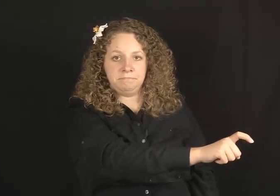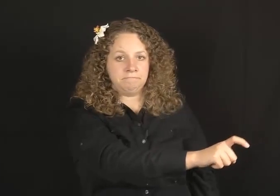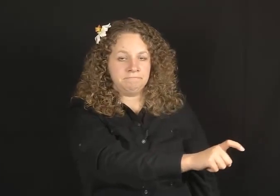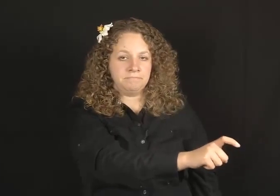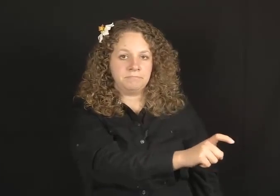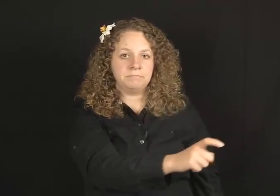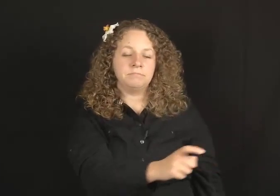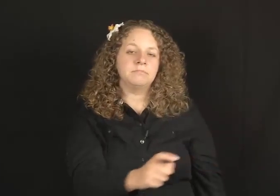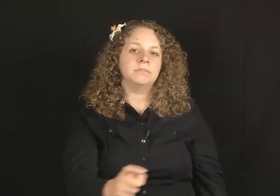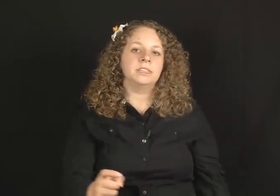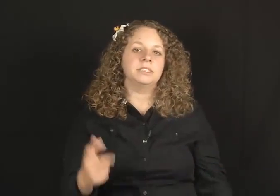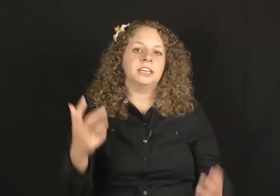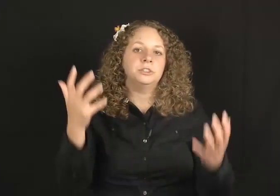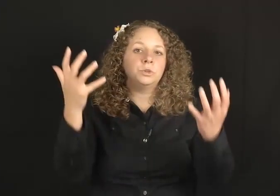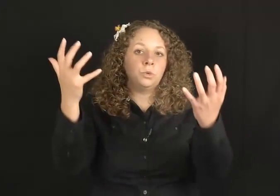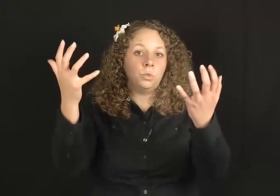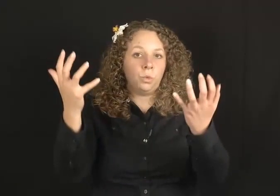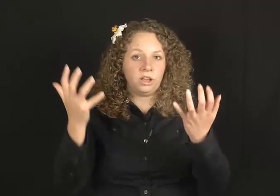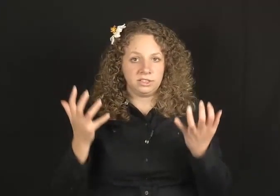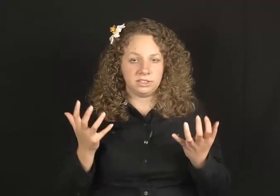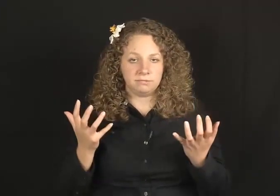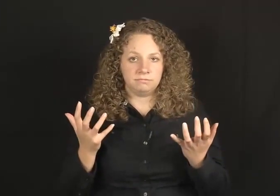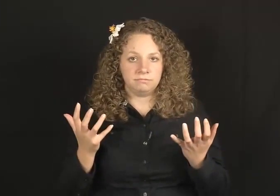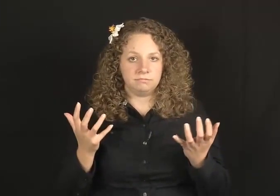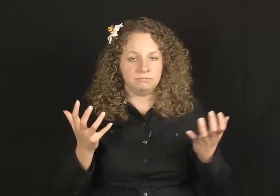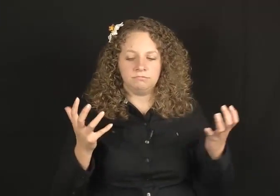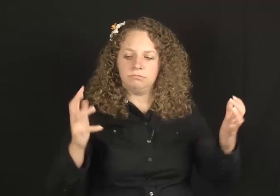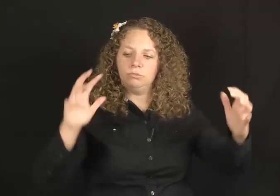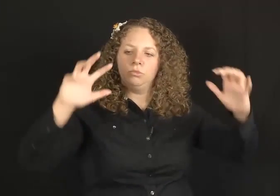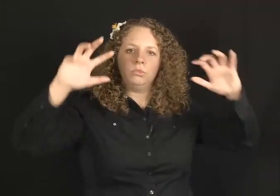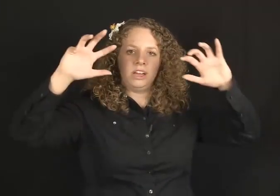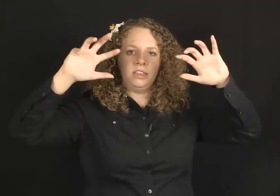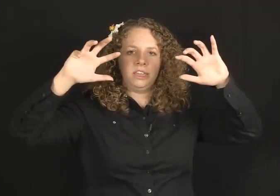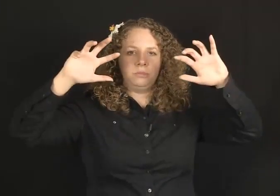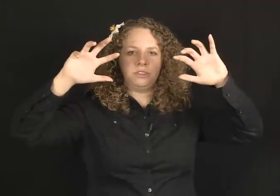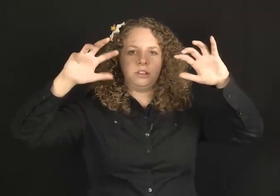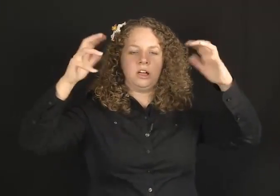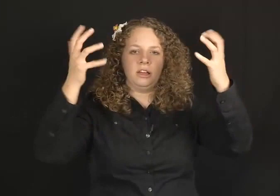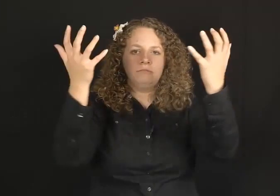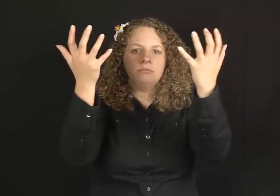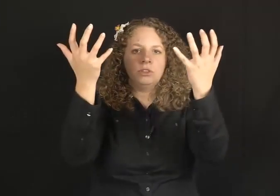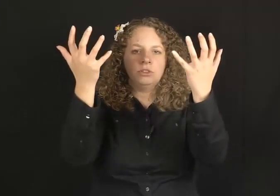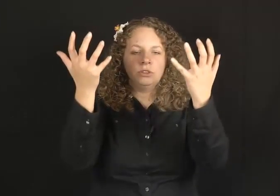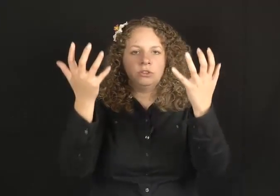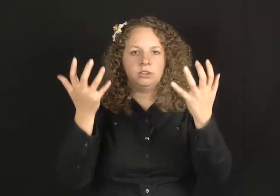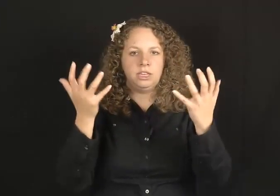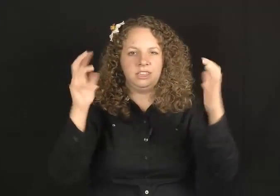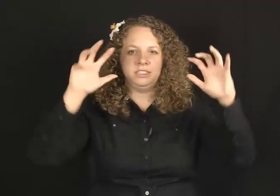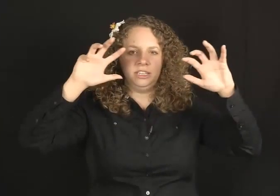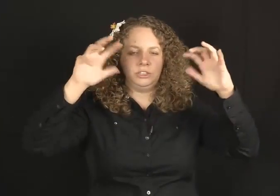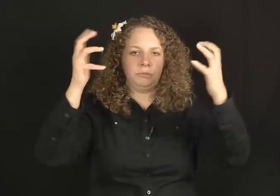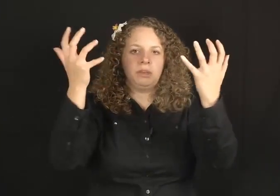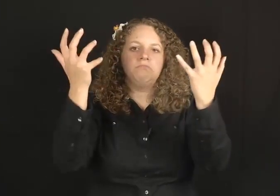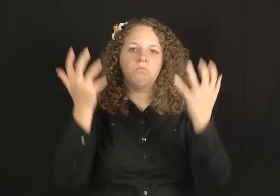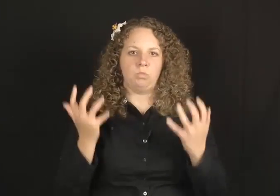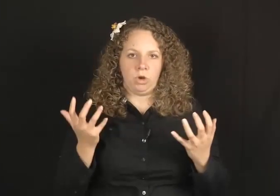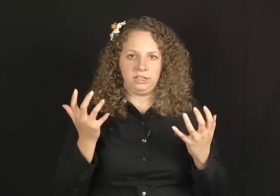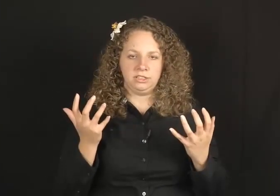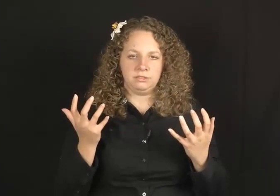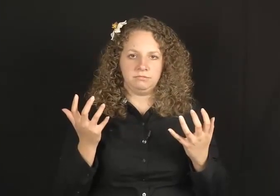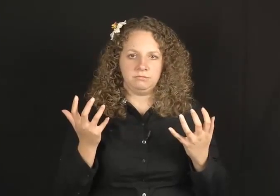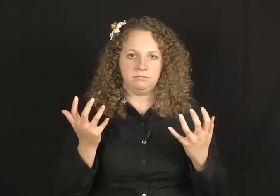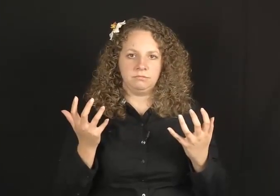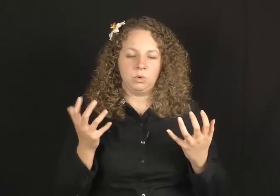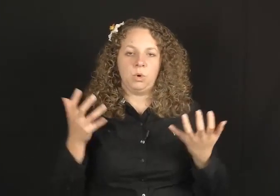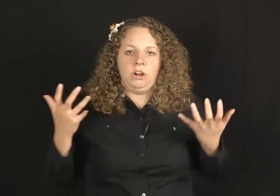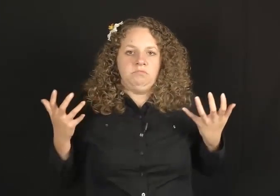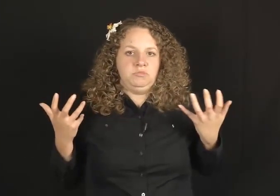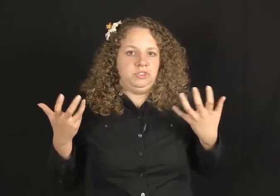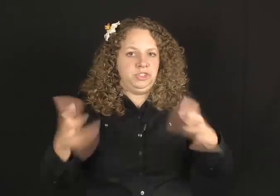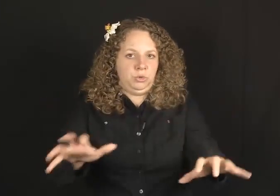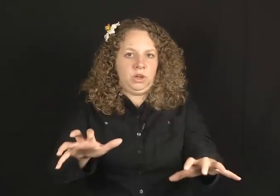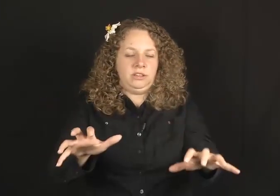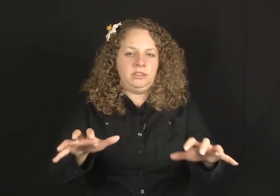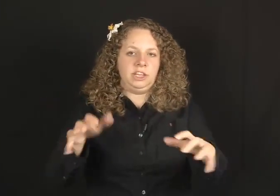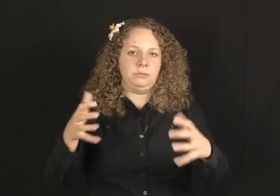DON’T-WANT kind of like with the claw and it stays open, WANT, or DON'T-WANT like you're